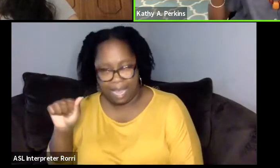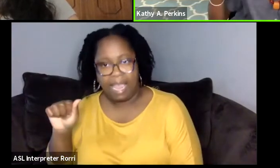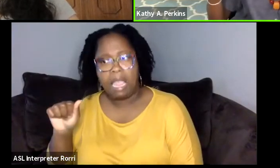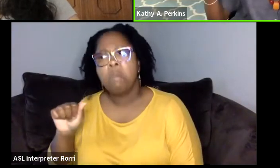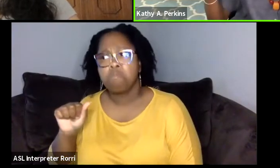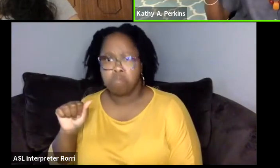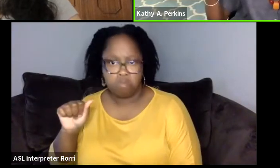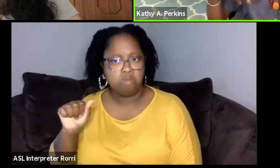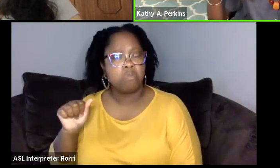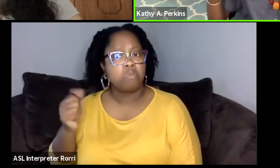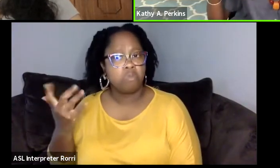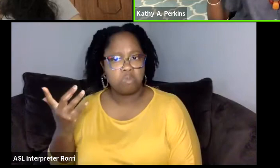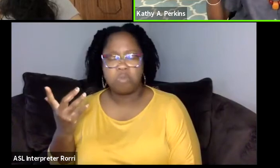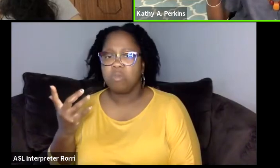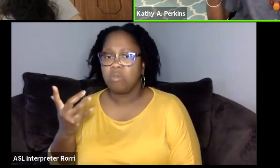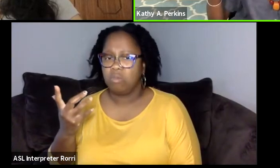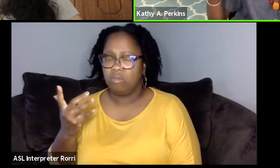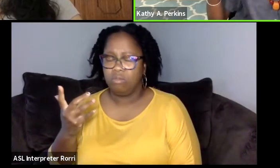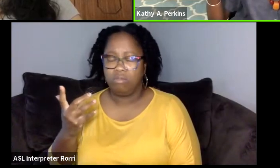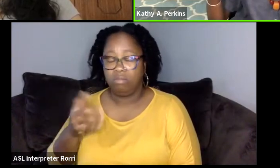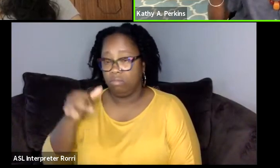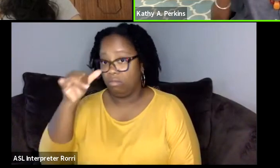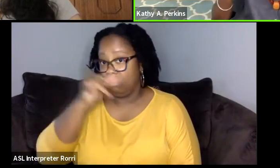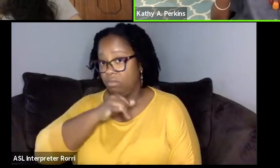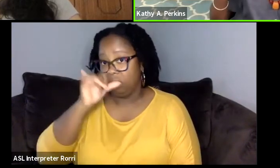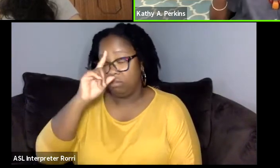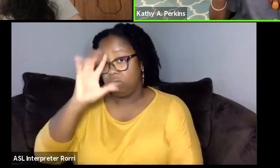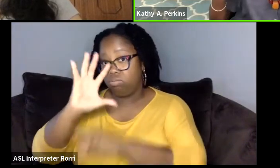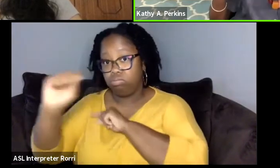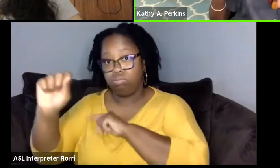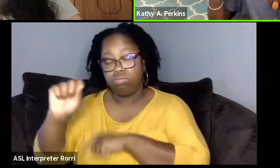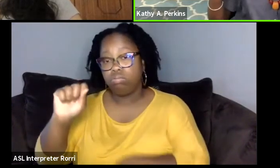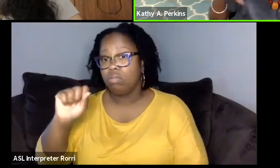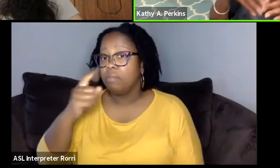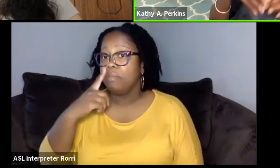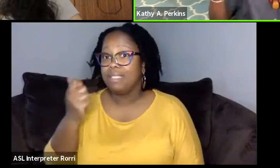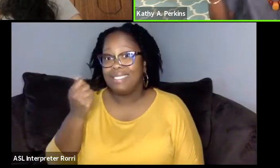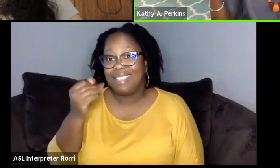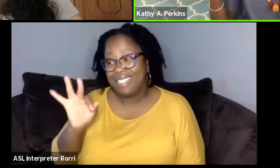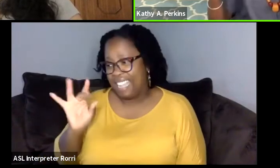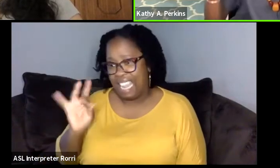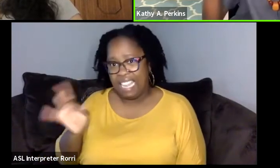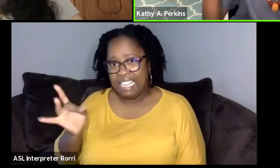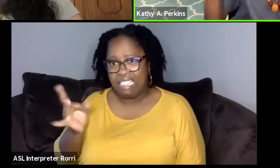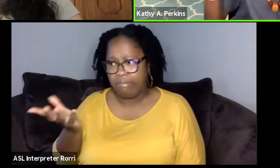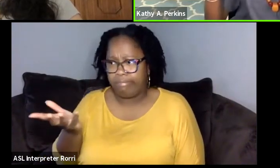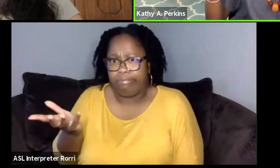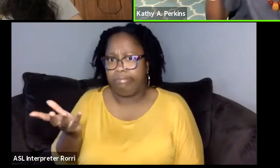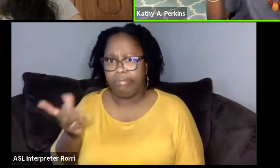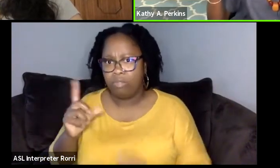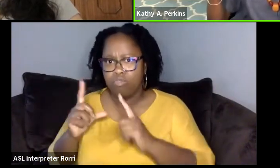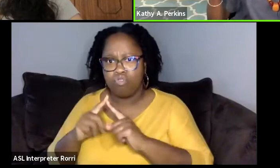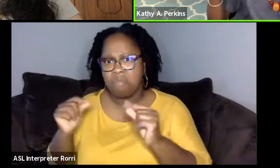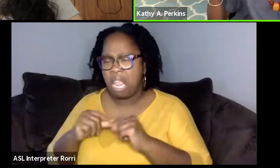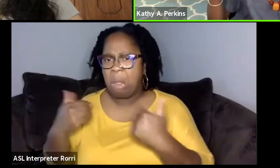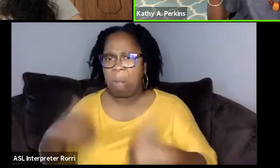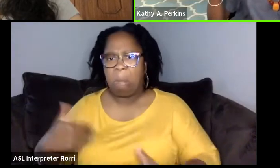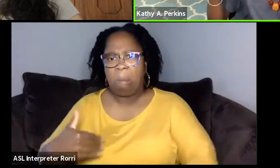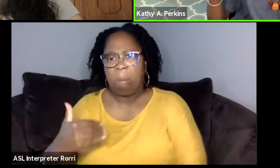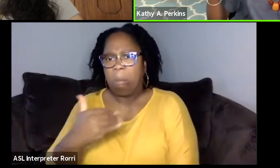And it was just a mind blowing experience because back in the '80s, Japan was like the powerhouse in terms of capitalism.